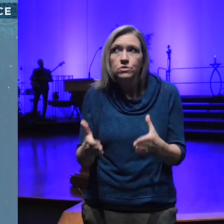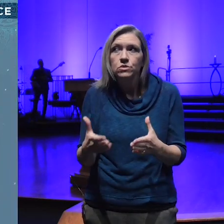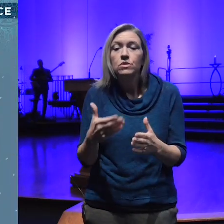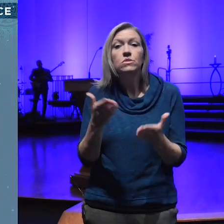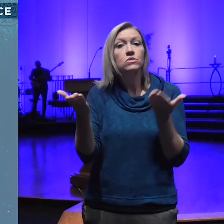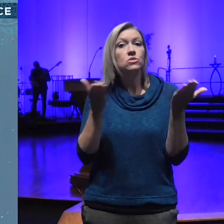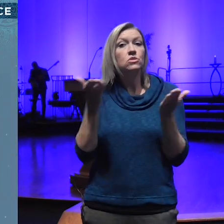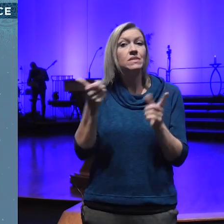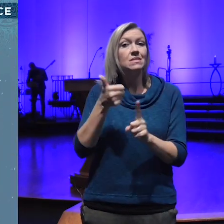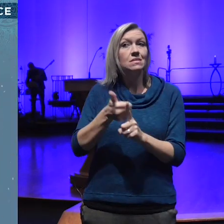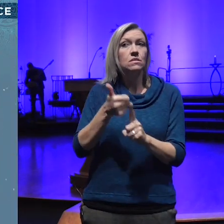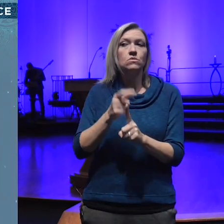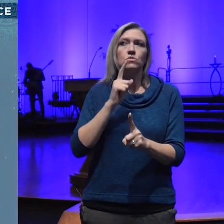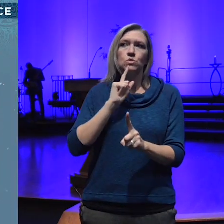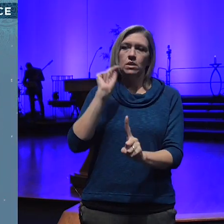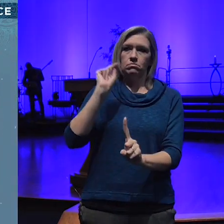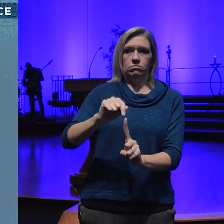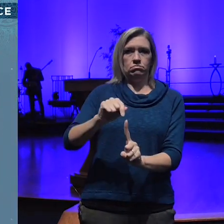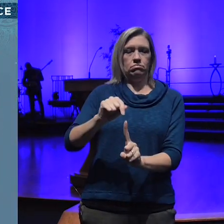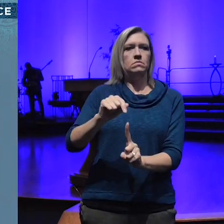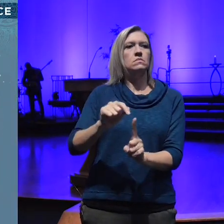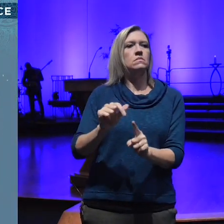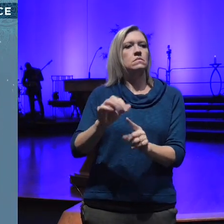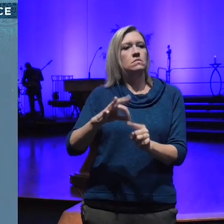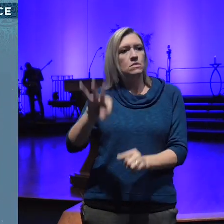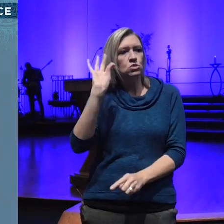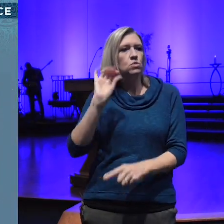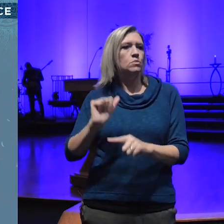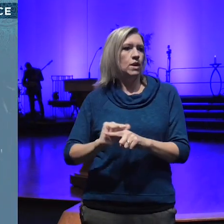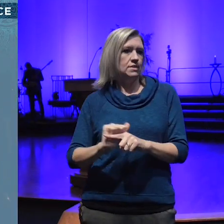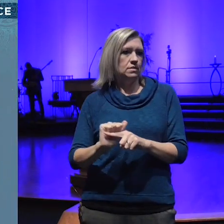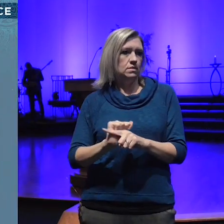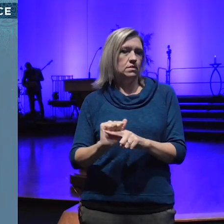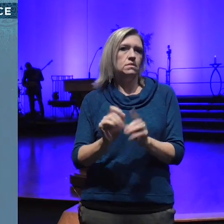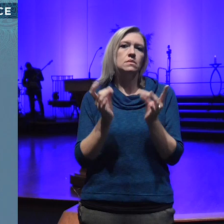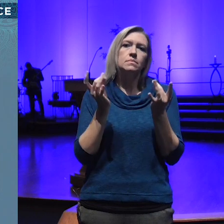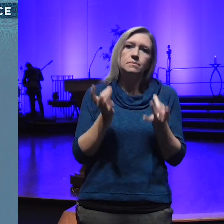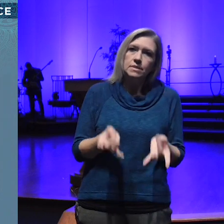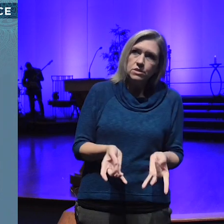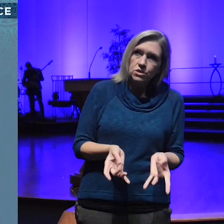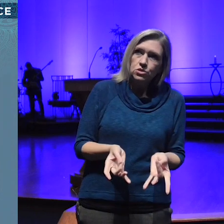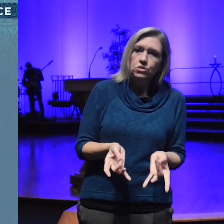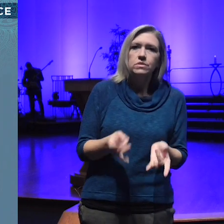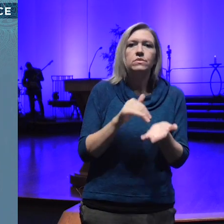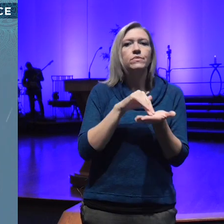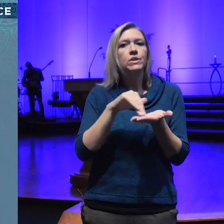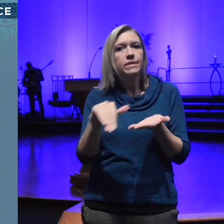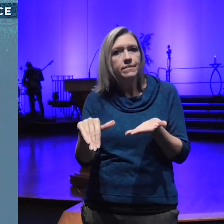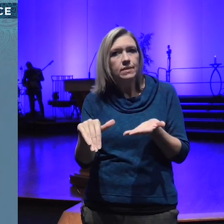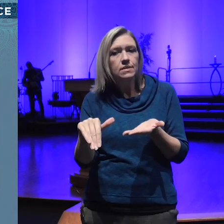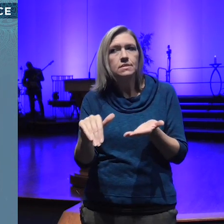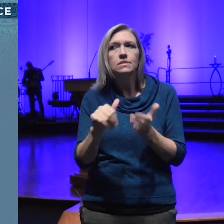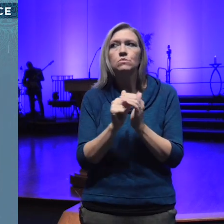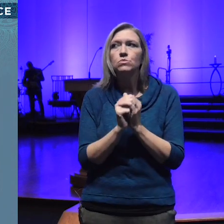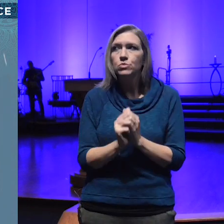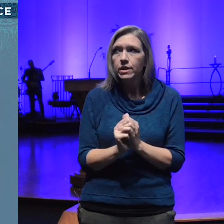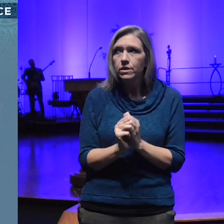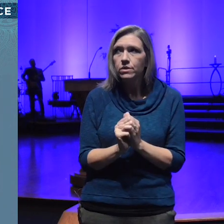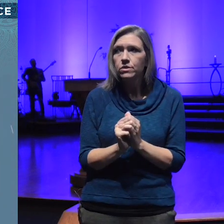really built around spiritual practices meditation forgiveness prayer these Divine tools that we